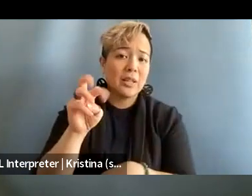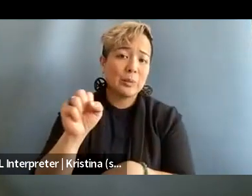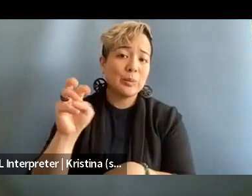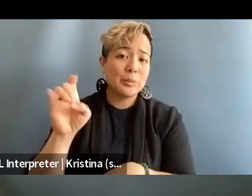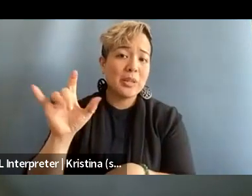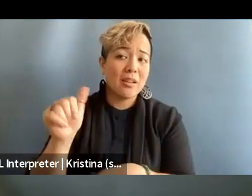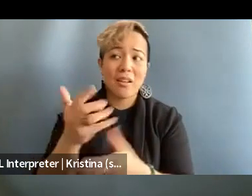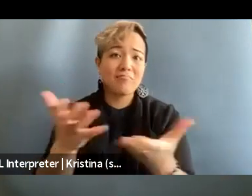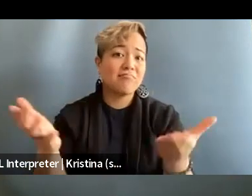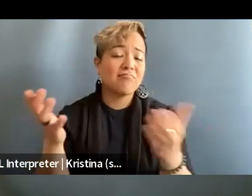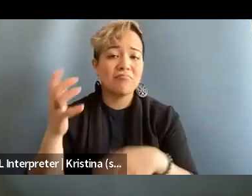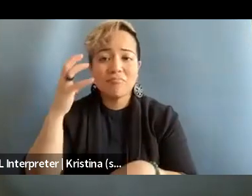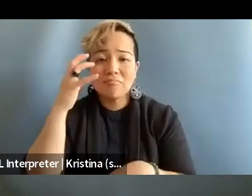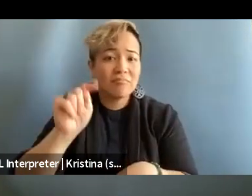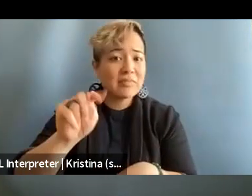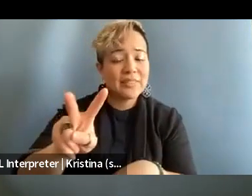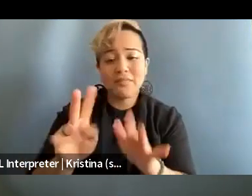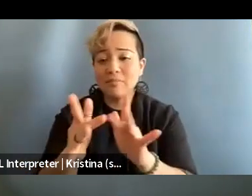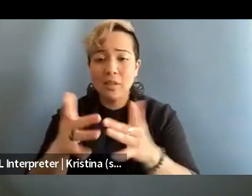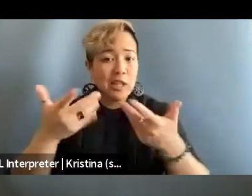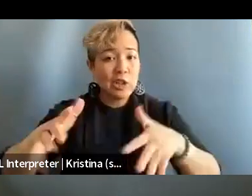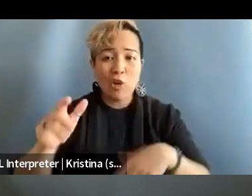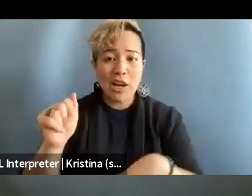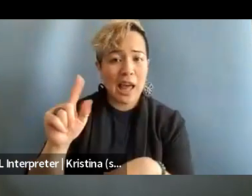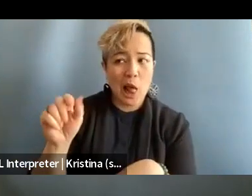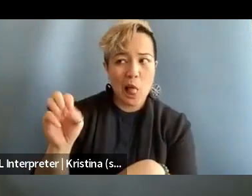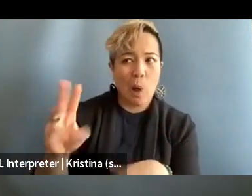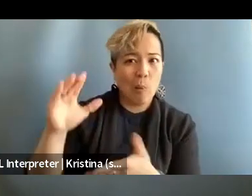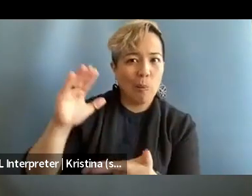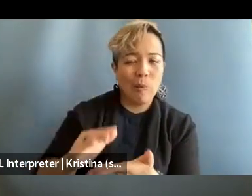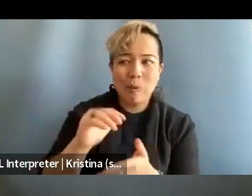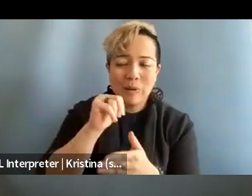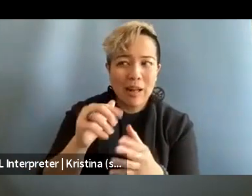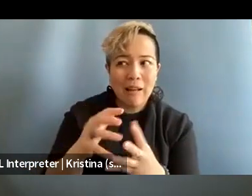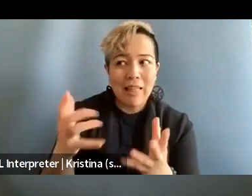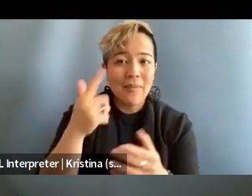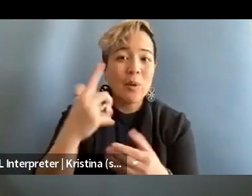and already at a low when it comes to inclusivity and diversity.